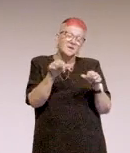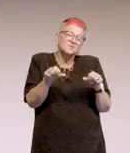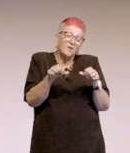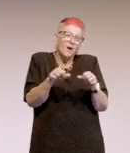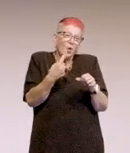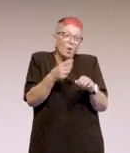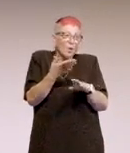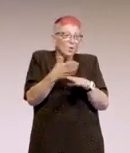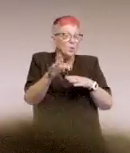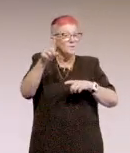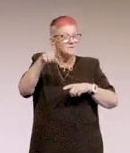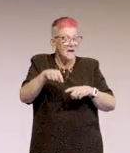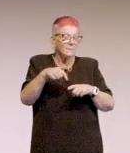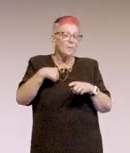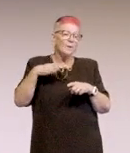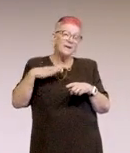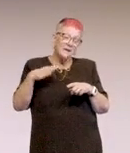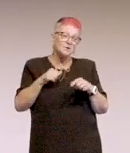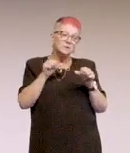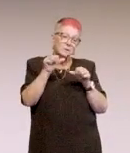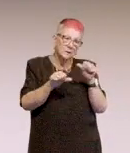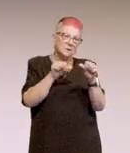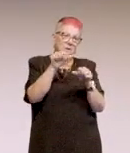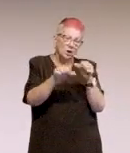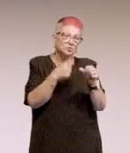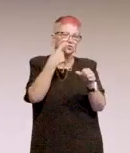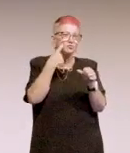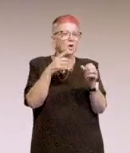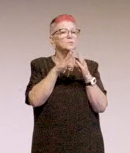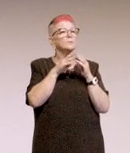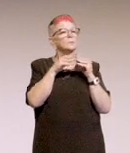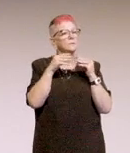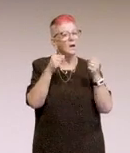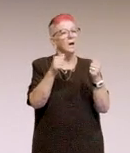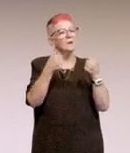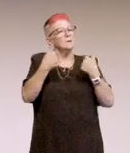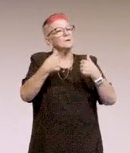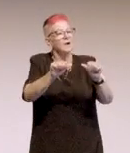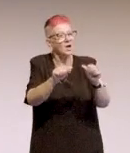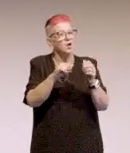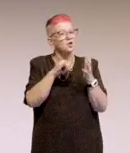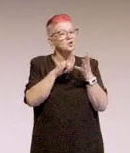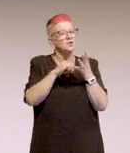it's just something we've got to try and work through and work out a solution for. Attendance can be sporadic.